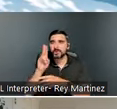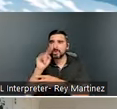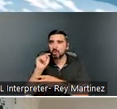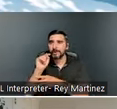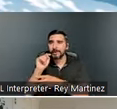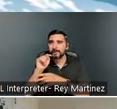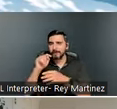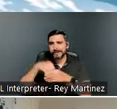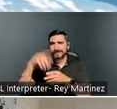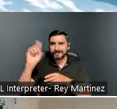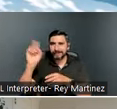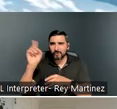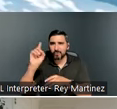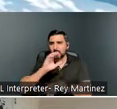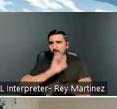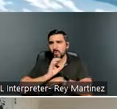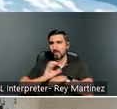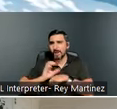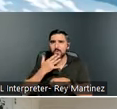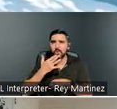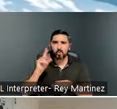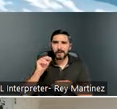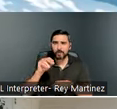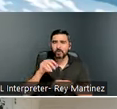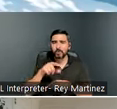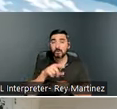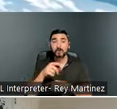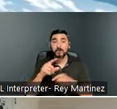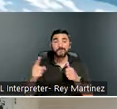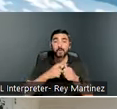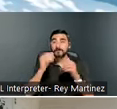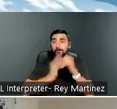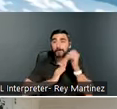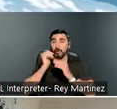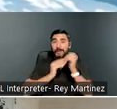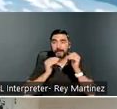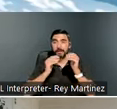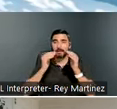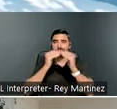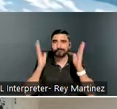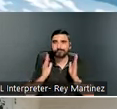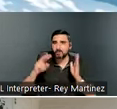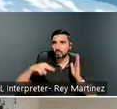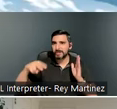Colorado. We believe that it is the first of its kind in this nation. It really focuses on